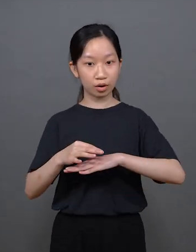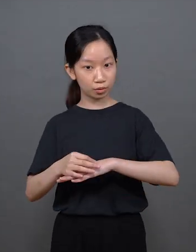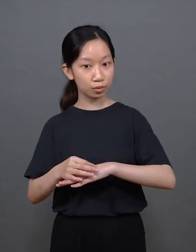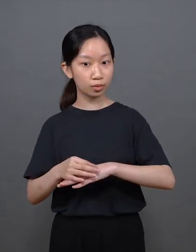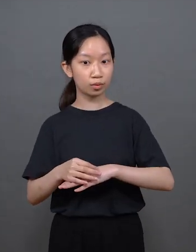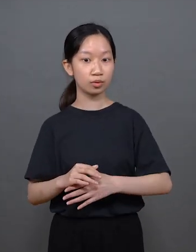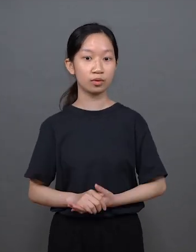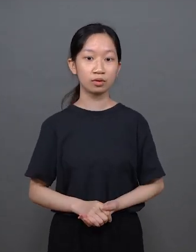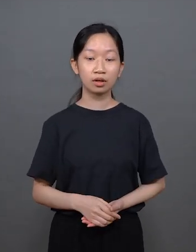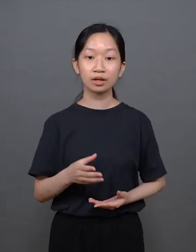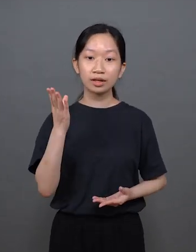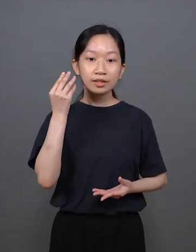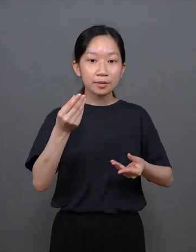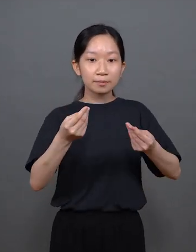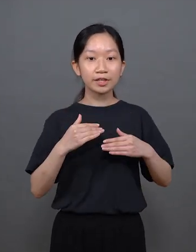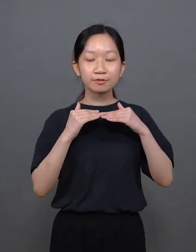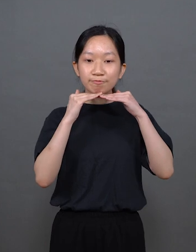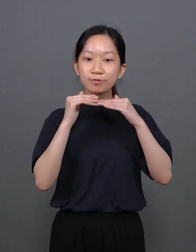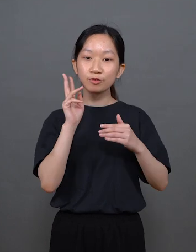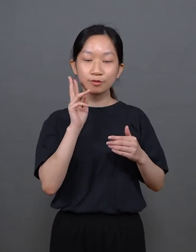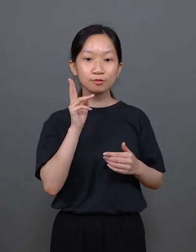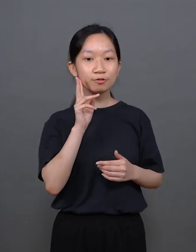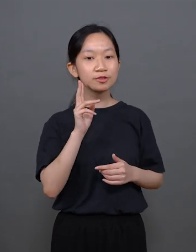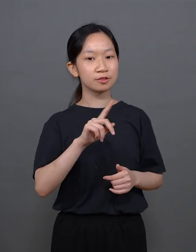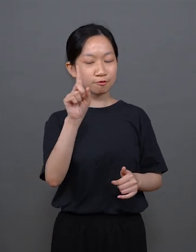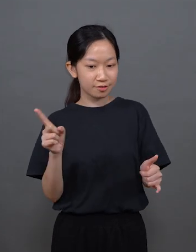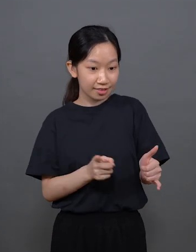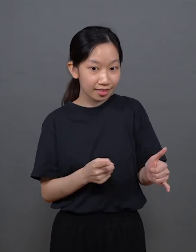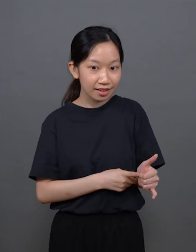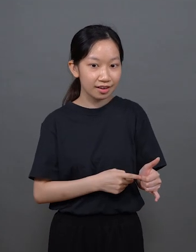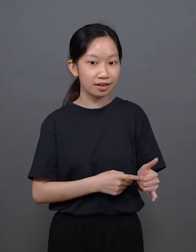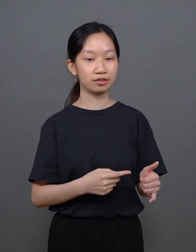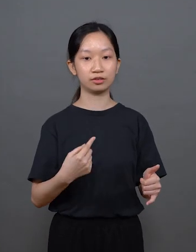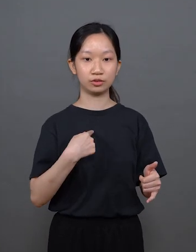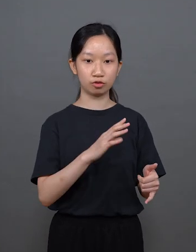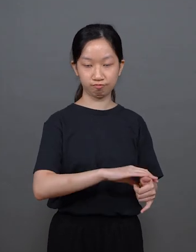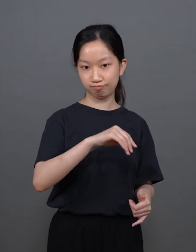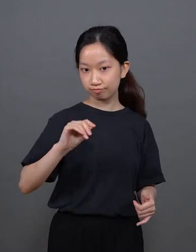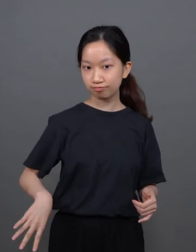When people hear the sounds, they expect certain things to happen Something to hit the body. But because I have edited out those parts [the slapping actions]